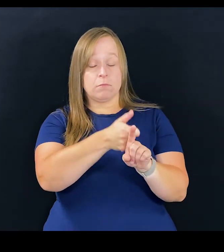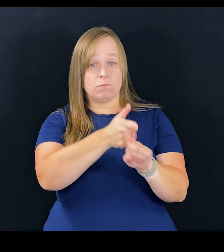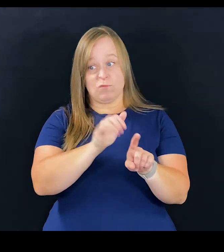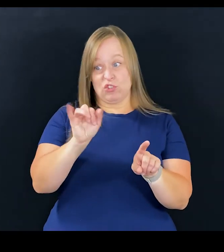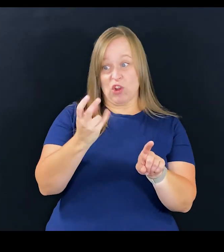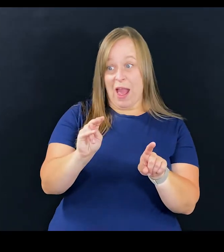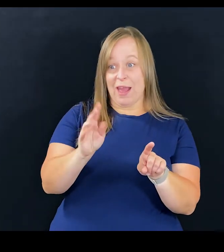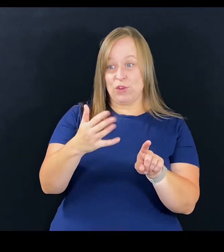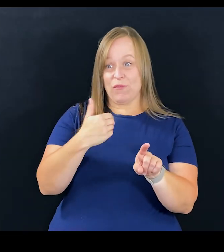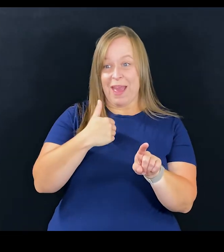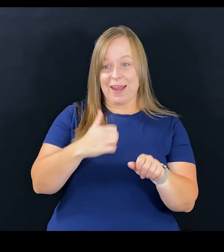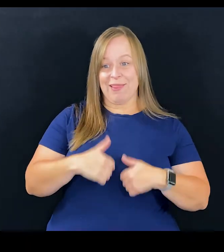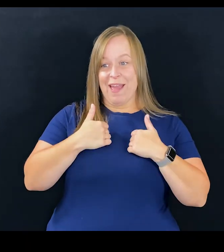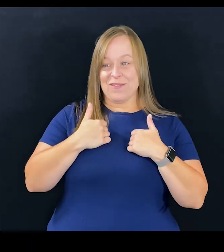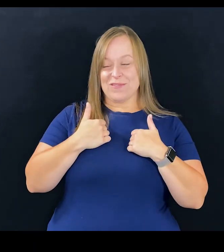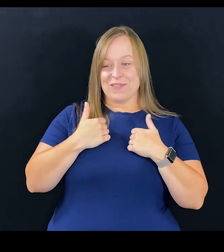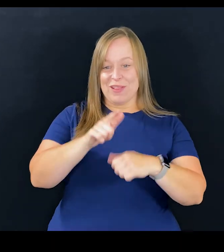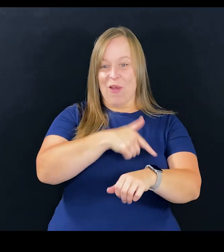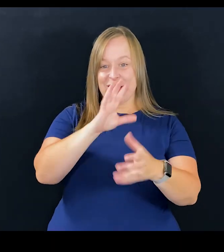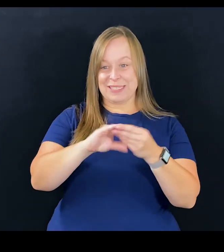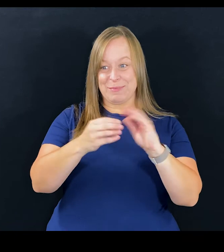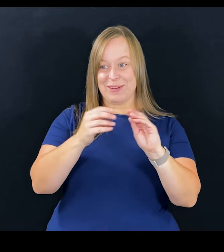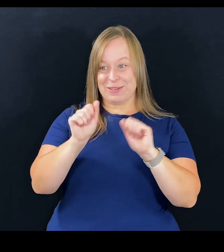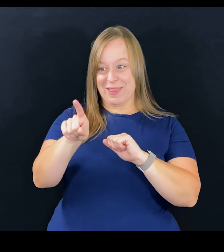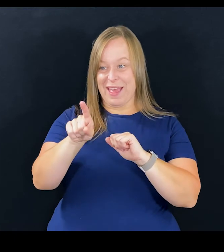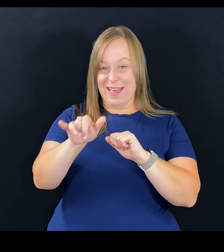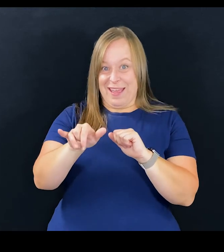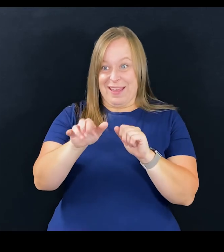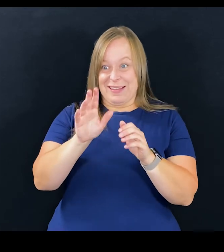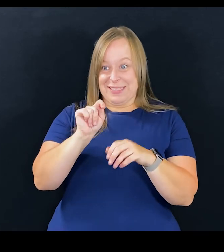and John, you have had a lifelong experience with television and production,